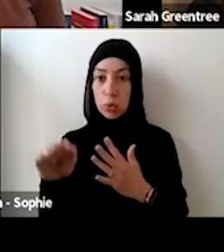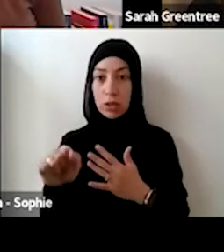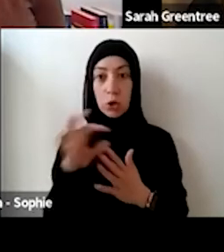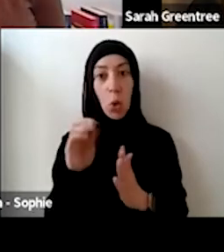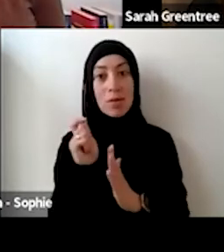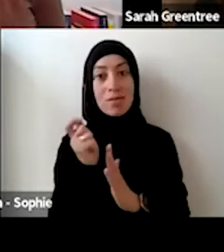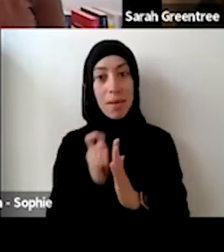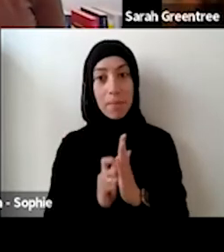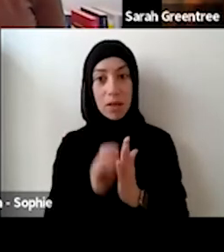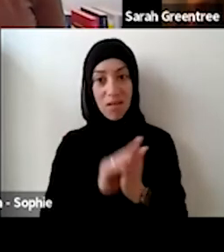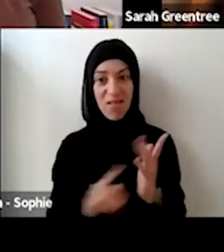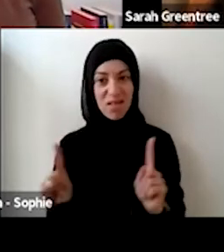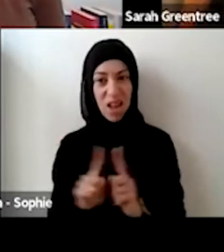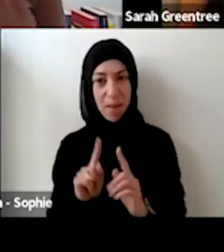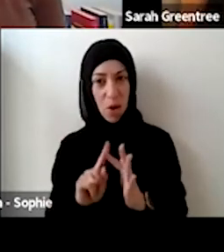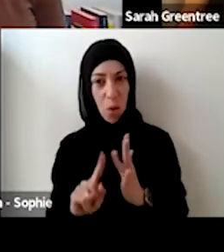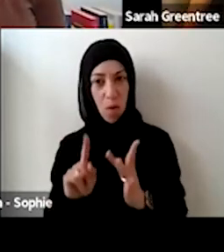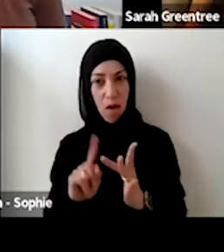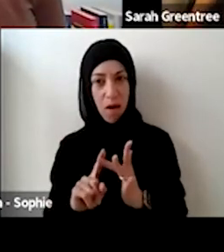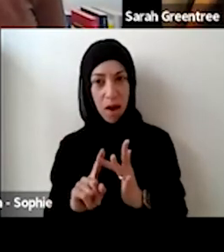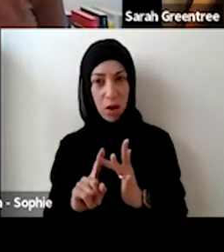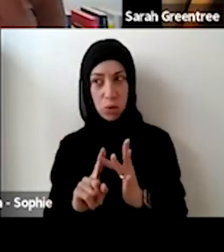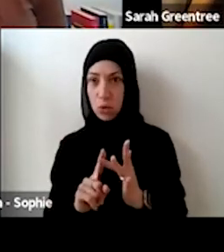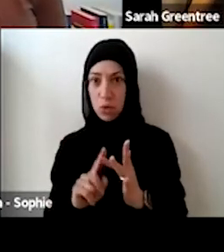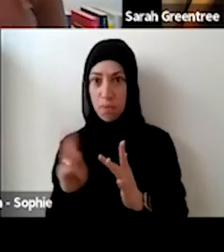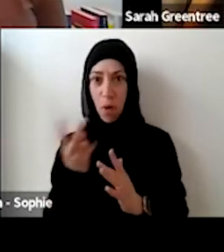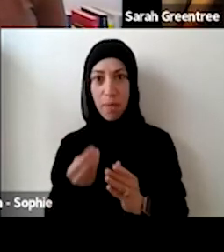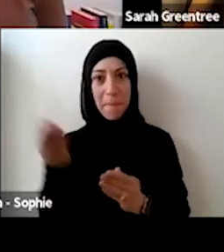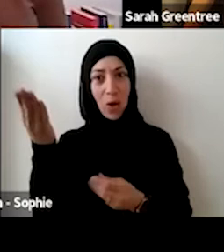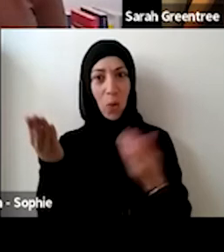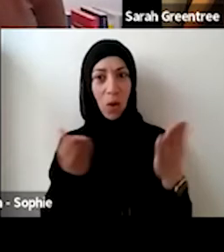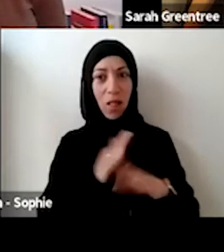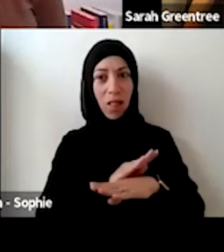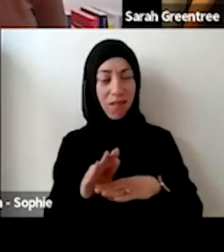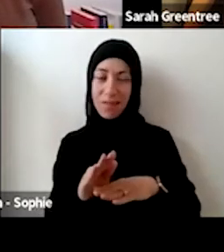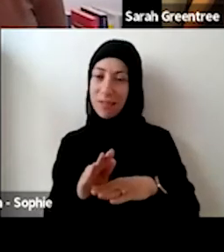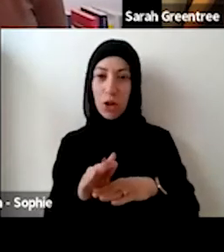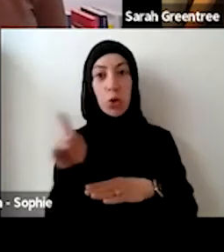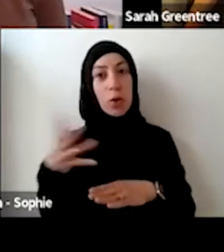expression of interest to to both panels. that, they were not submitting the same expression of interest to both panels. You want to emphasise